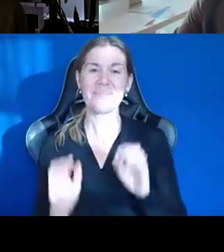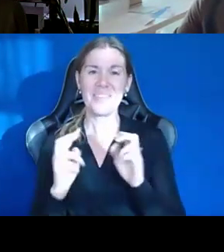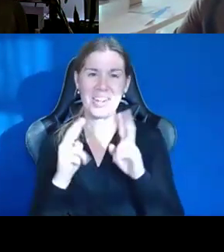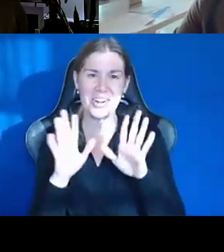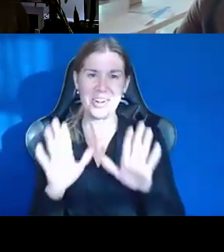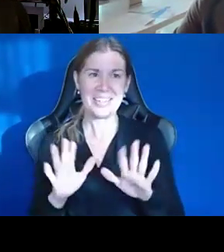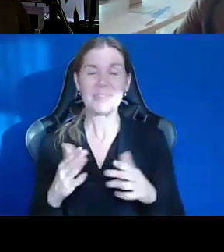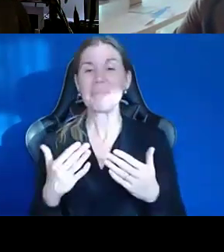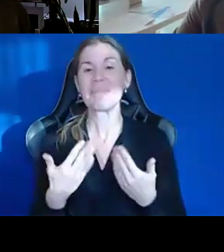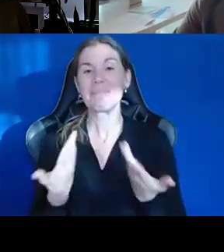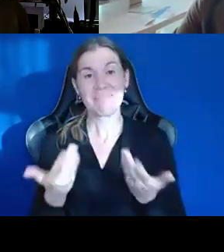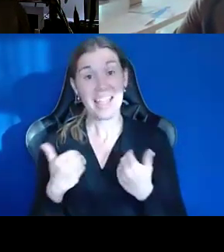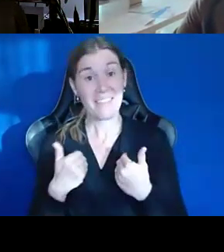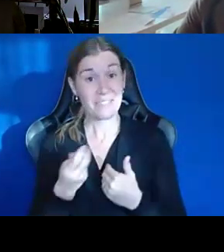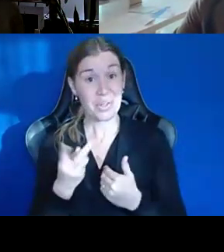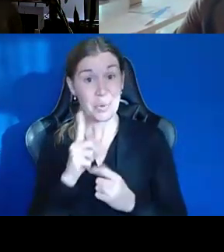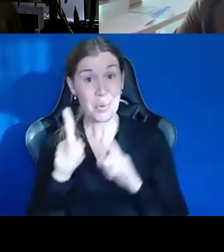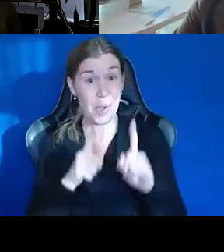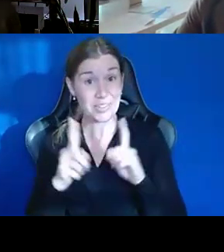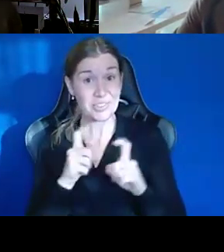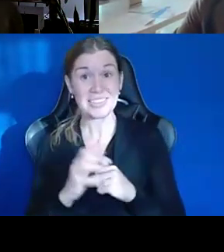So, there are a couple questions. I want to pop to those.